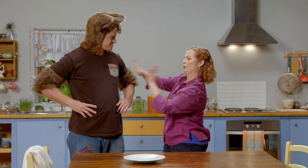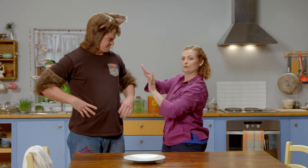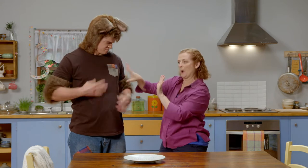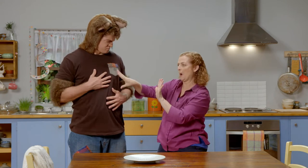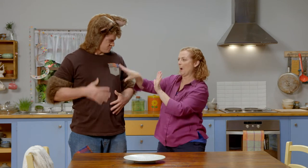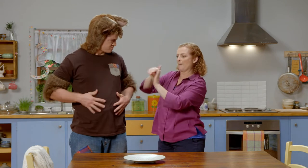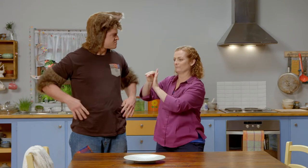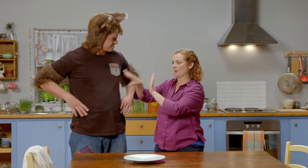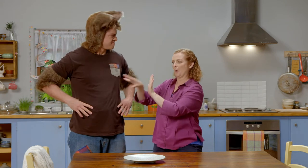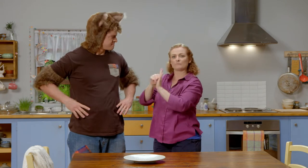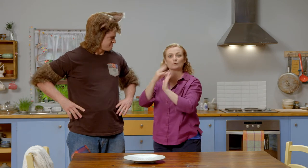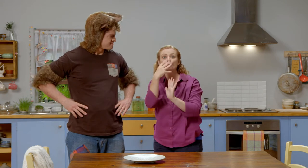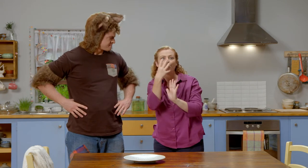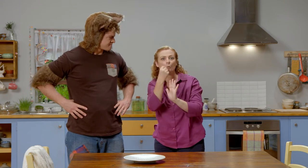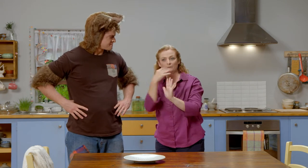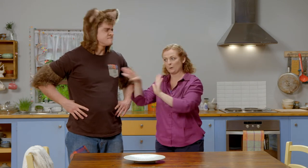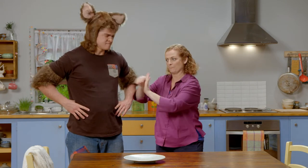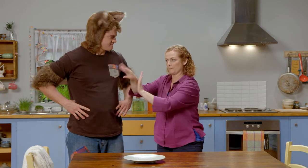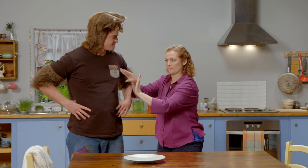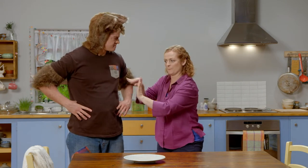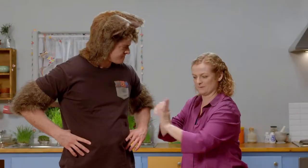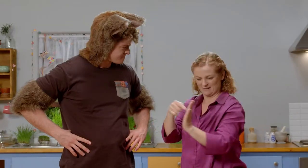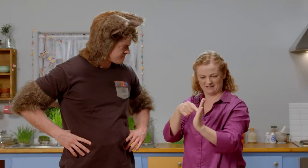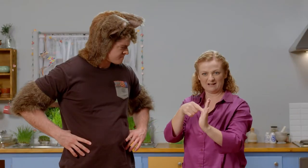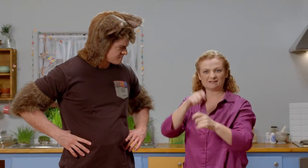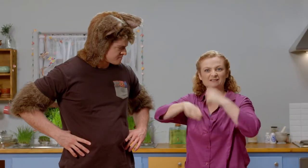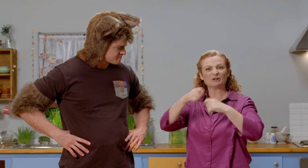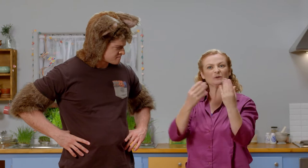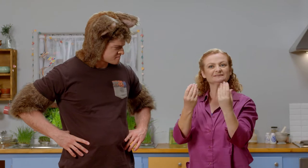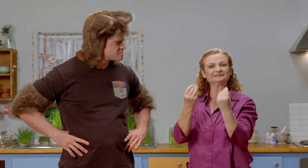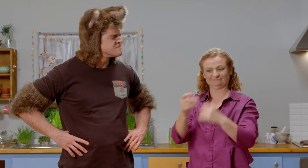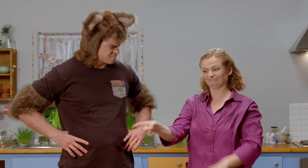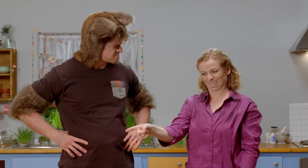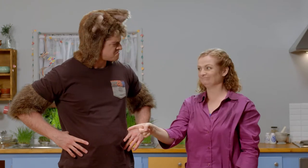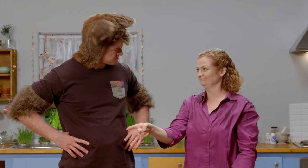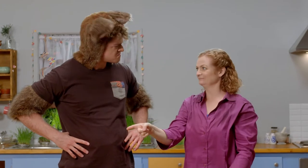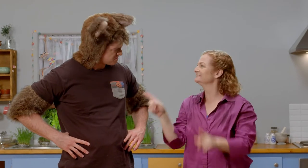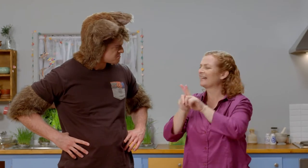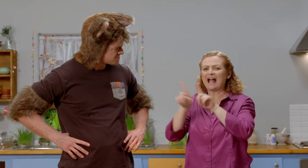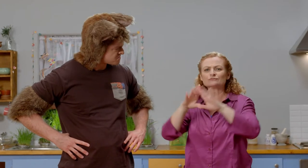and it soaked up all the water from your fur and that's why the towel is now wet. and it soaked up all the water from your fur and that's why the towel is now wet.